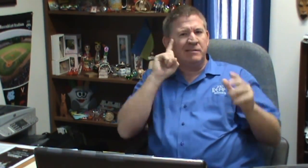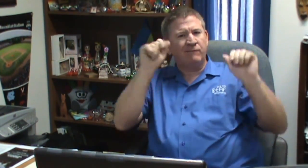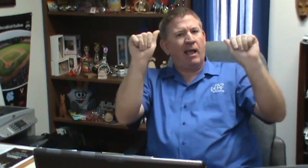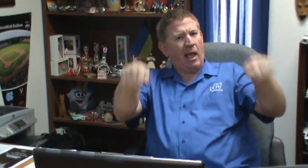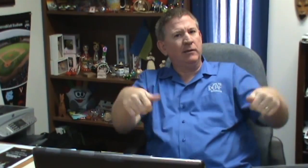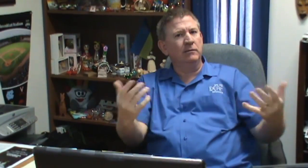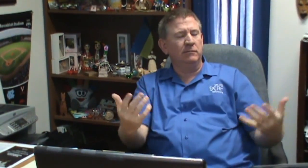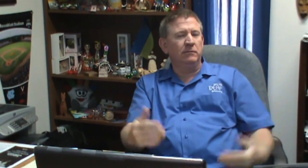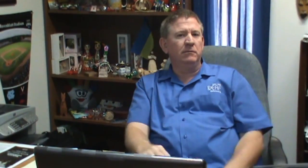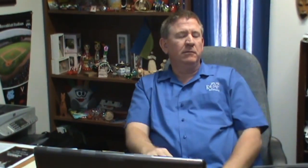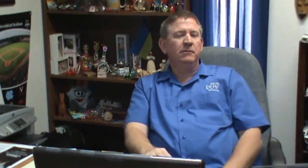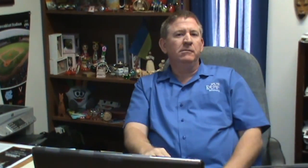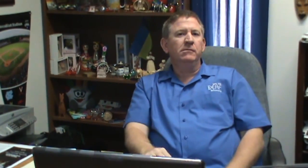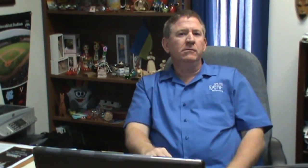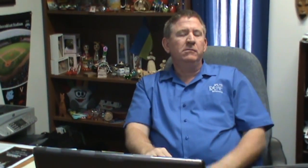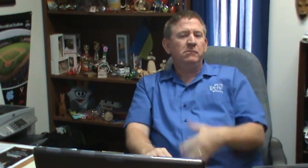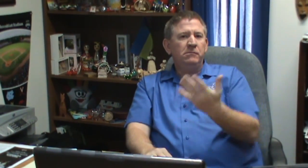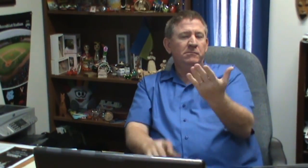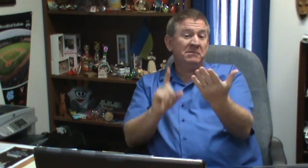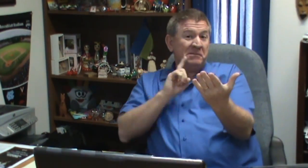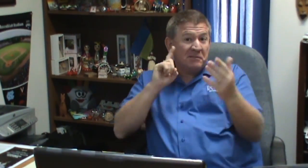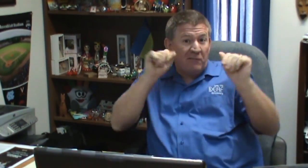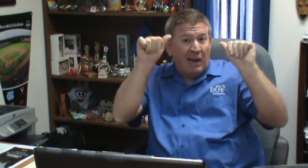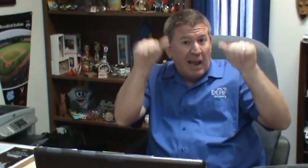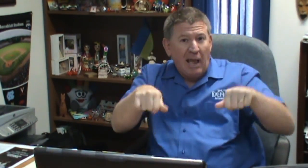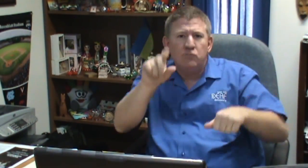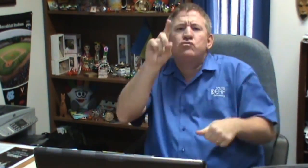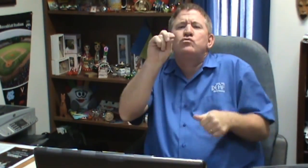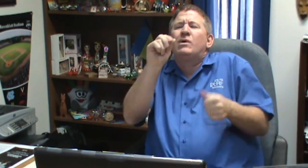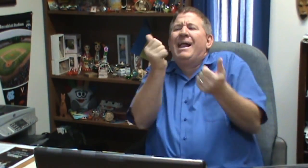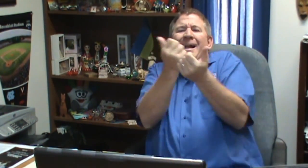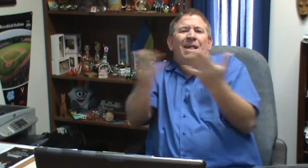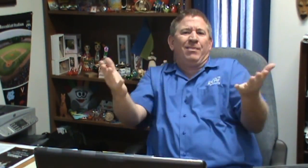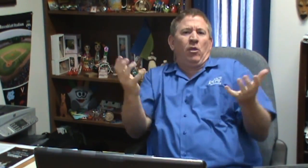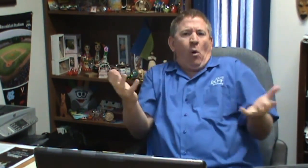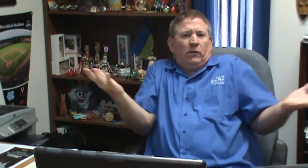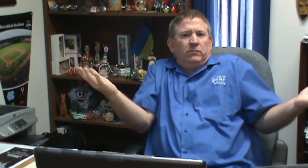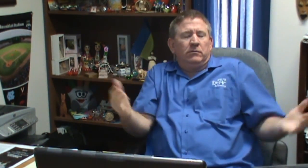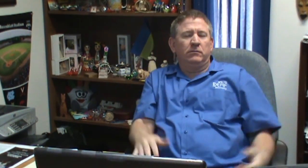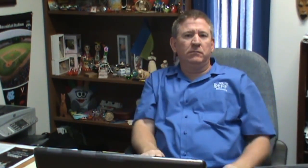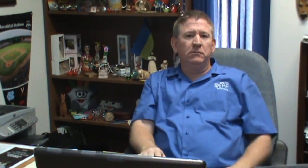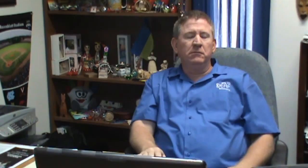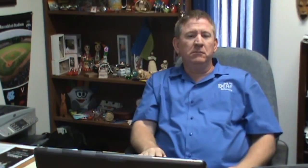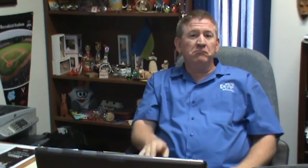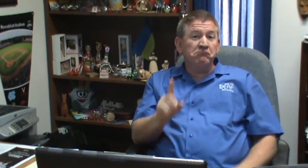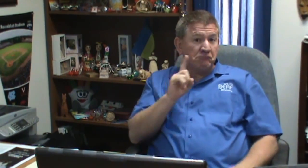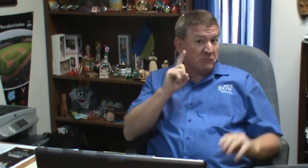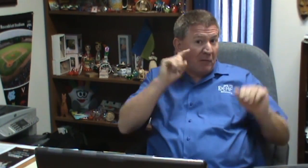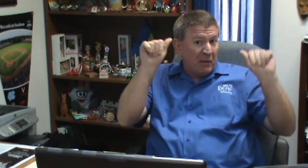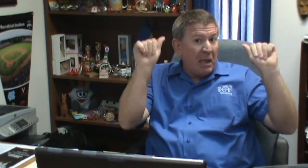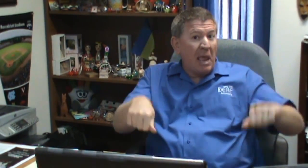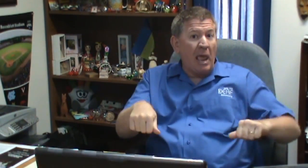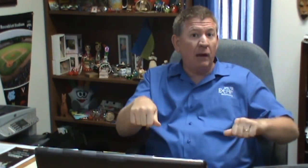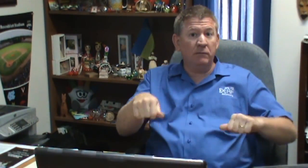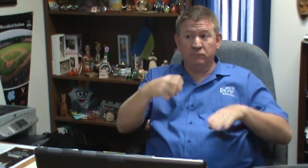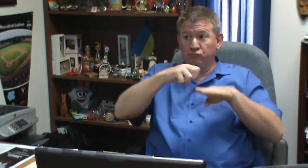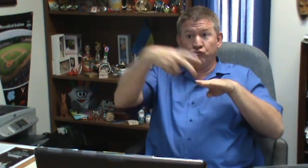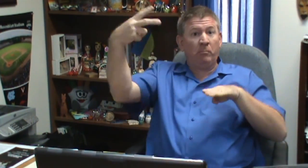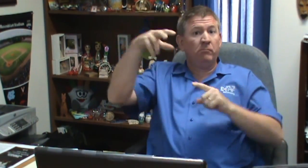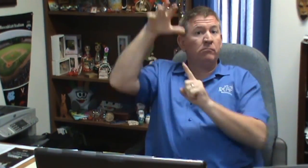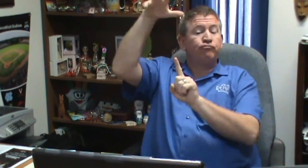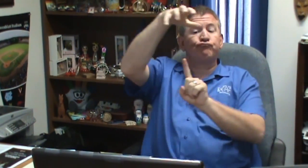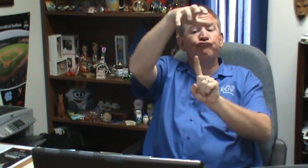right along with the theme that Deaf Can. Deaf can do anything they want. Deaf people